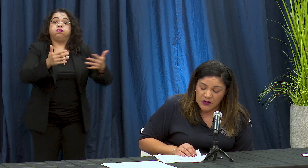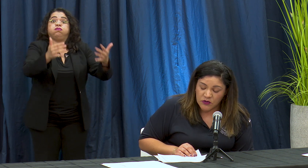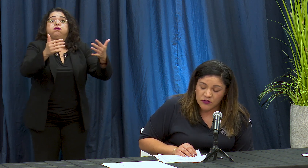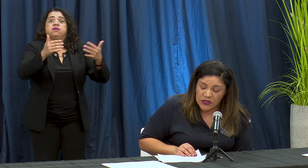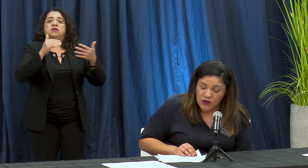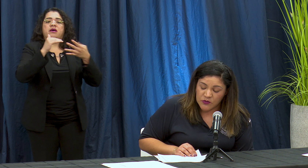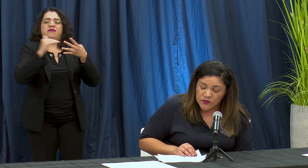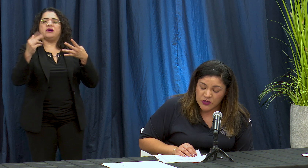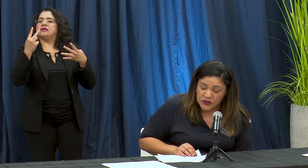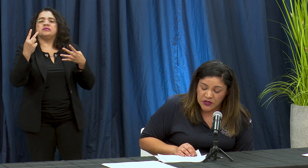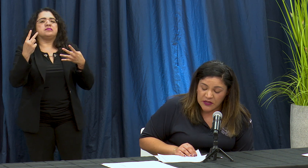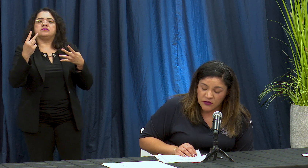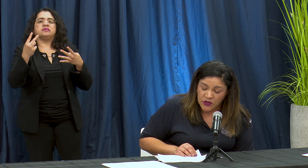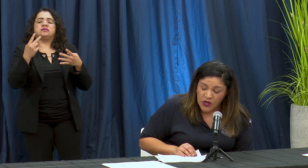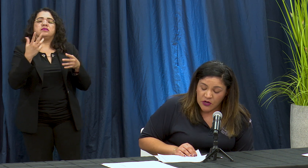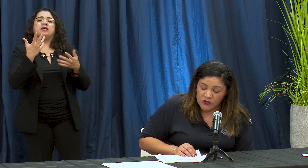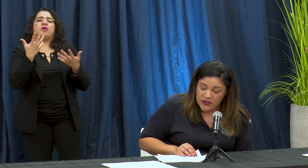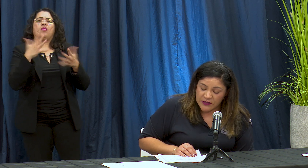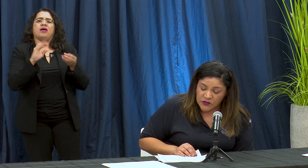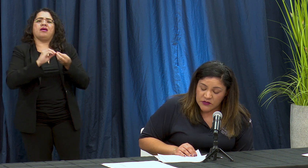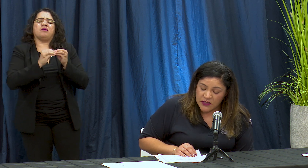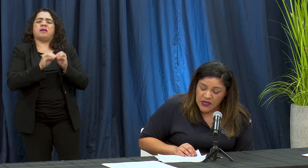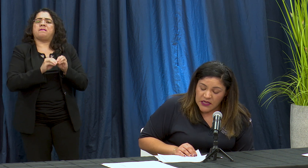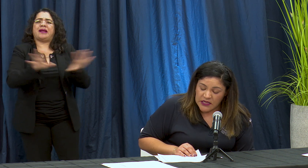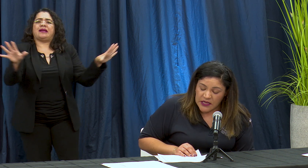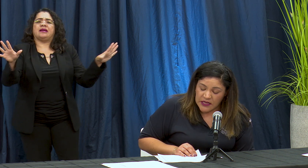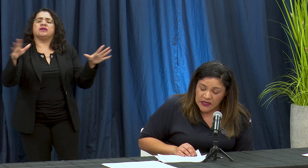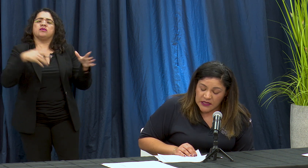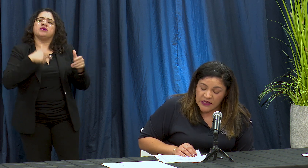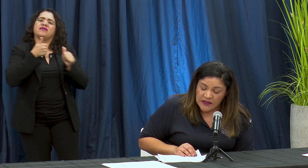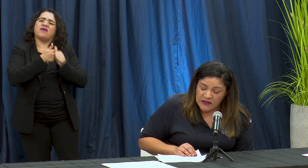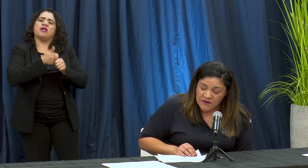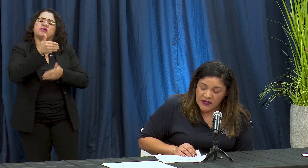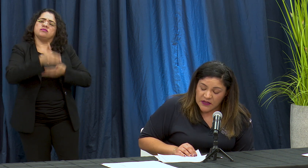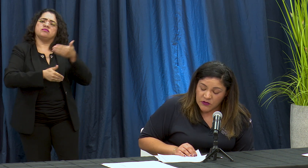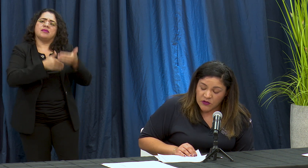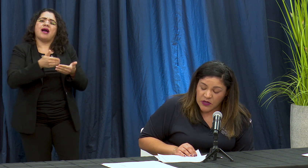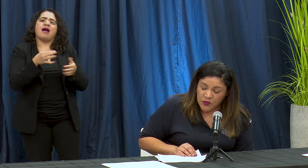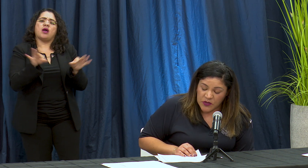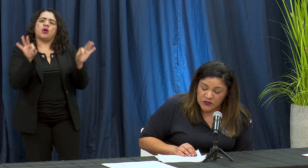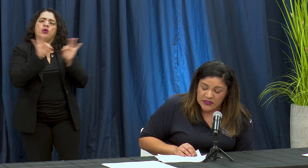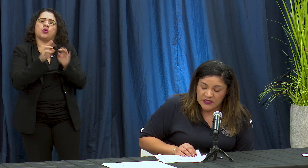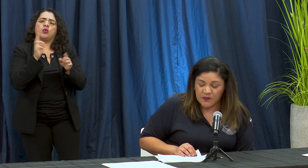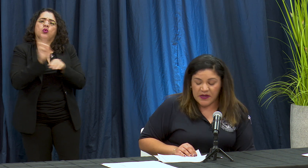continuum owes monetary ando los datos y identificado lo que podemos hacer para